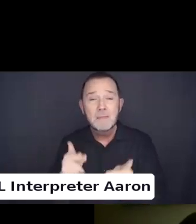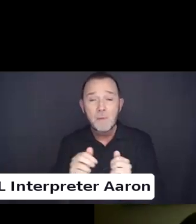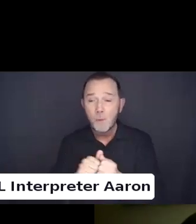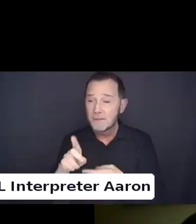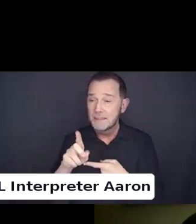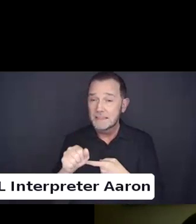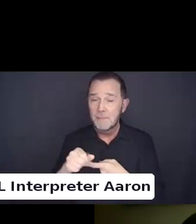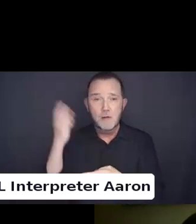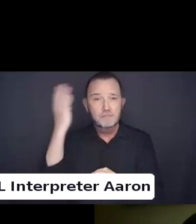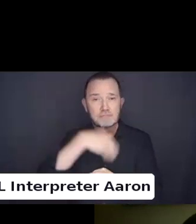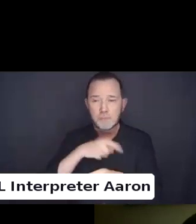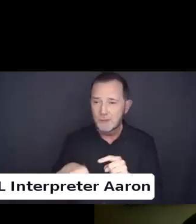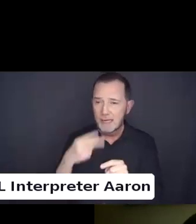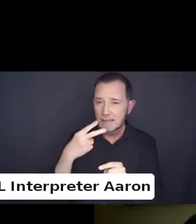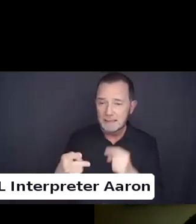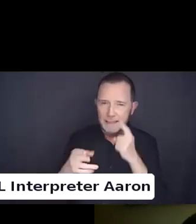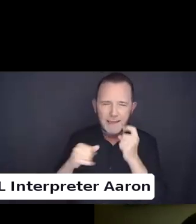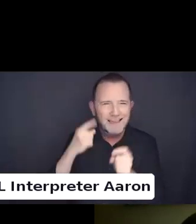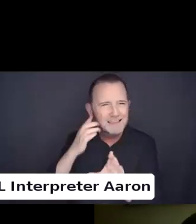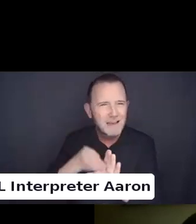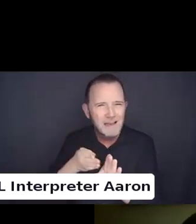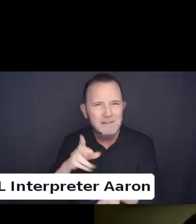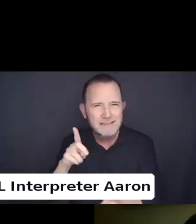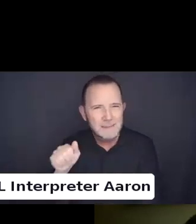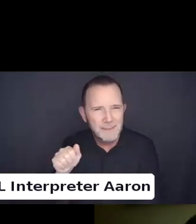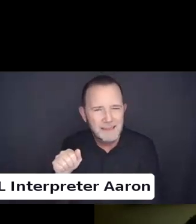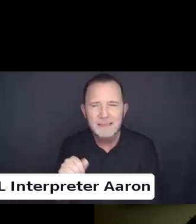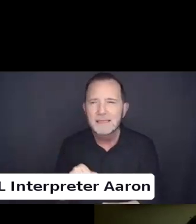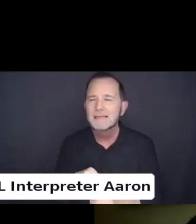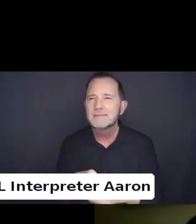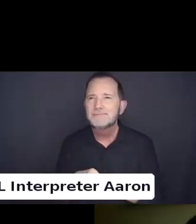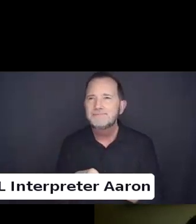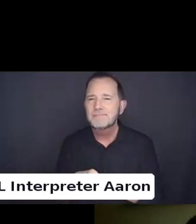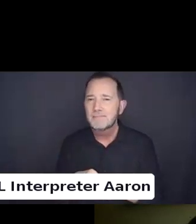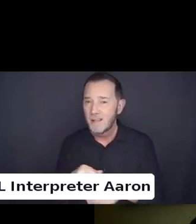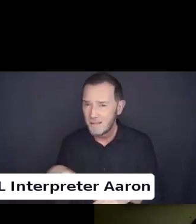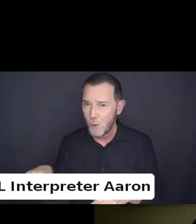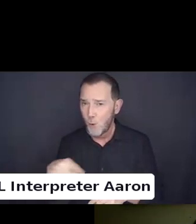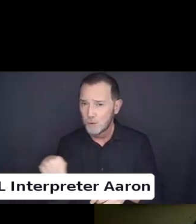And higher education for the last decade or so.